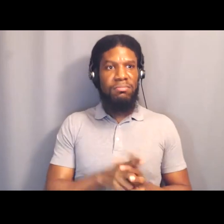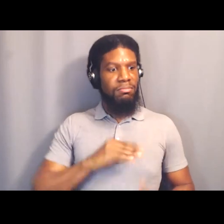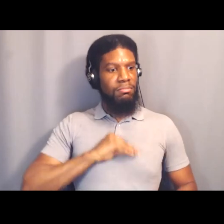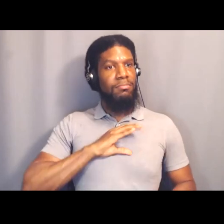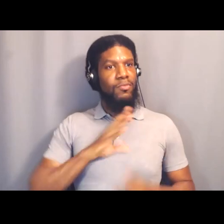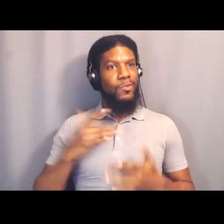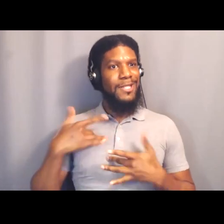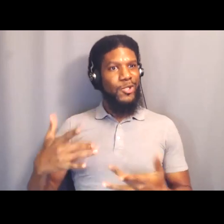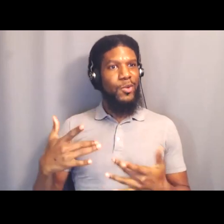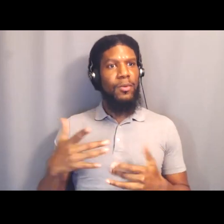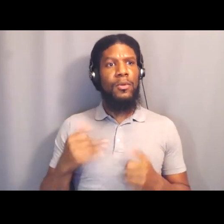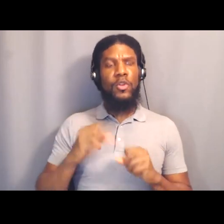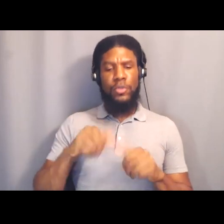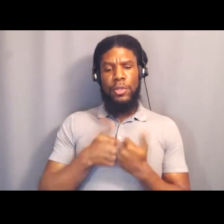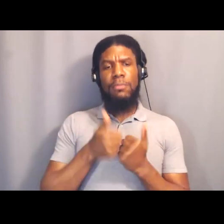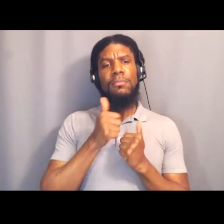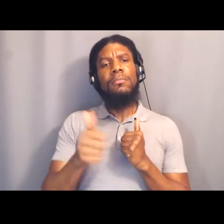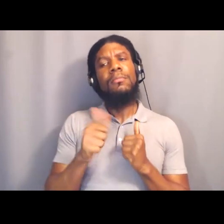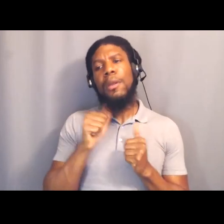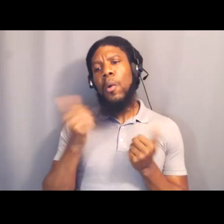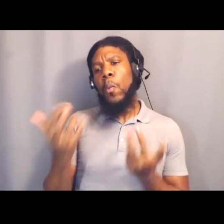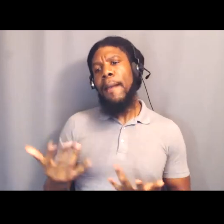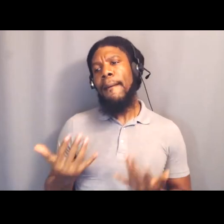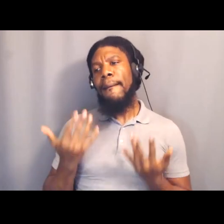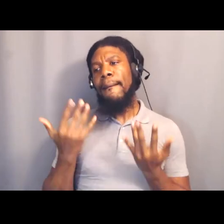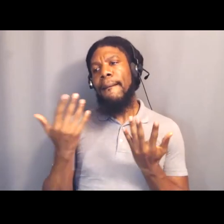If it's something that you believe in, go. Does that make sense?